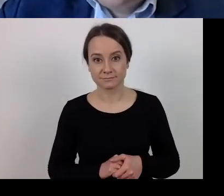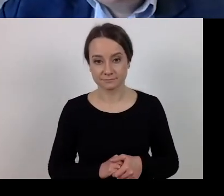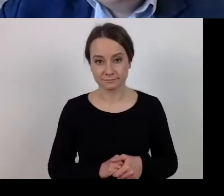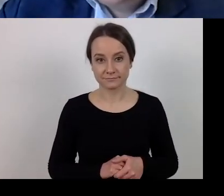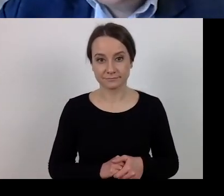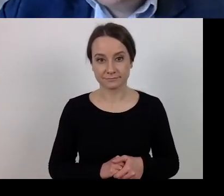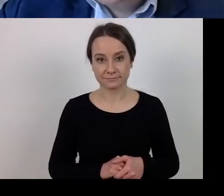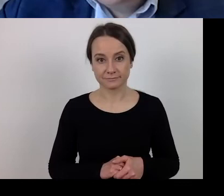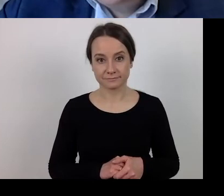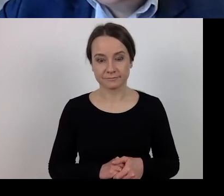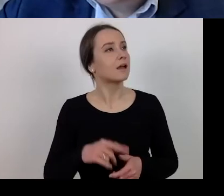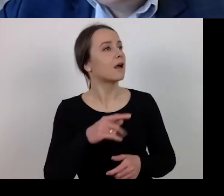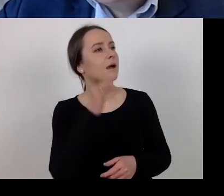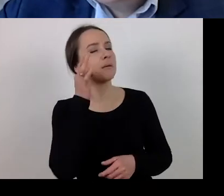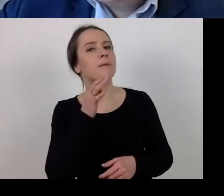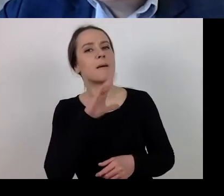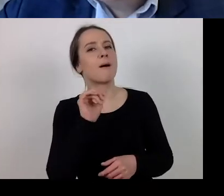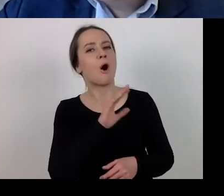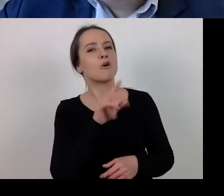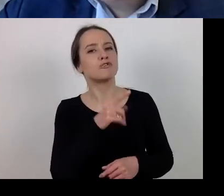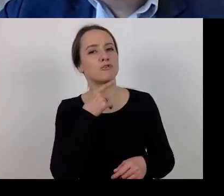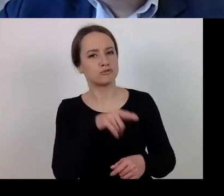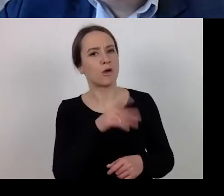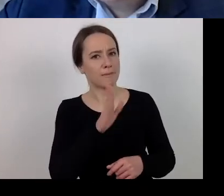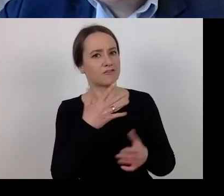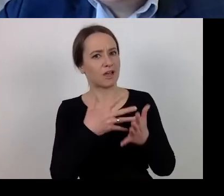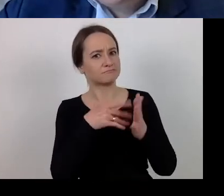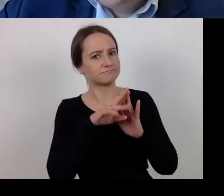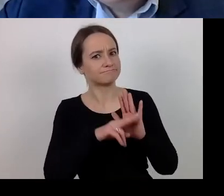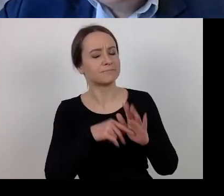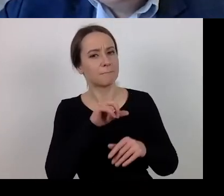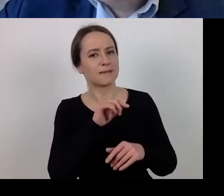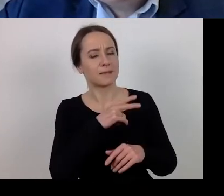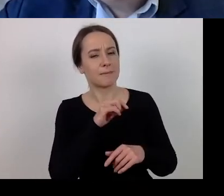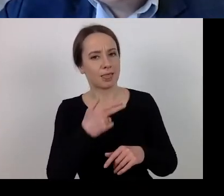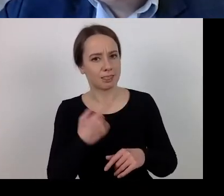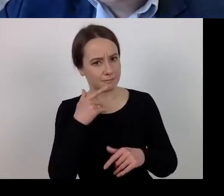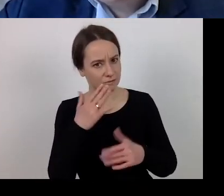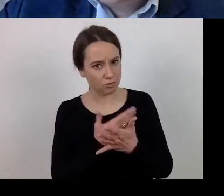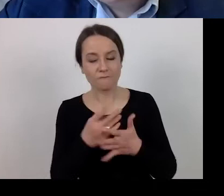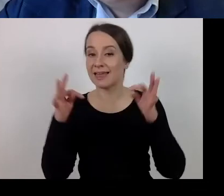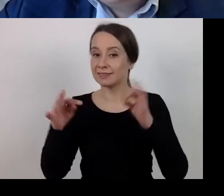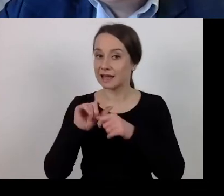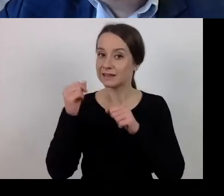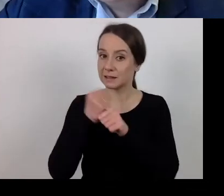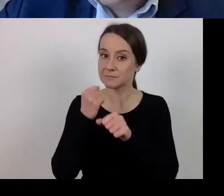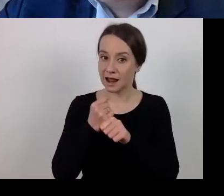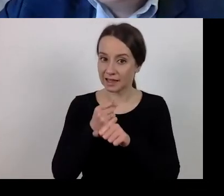"Will the eligibility guidelines be adapted to the new PPL? At the moment, work is ongoing on many documents.